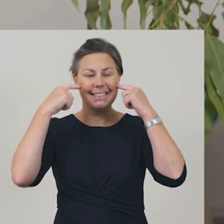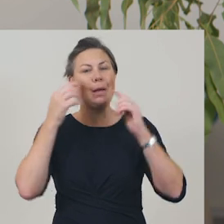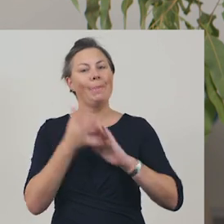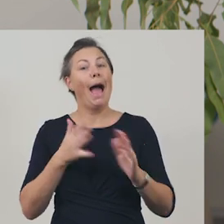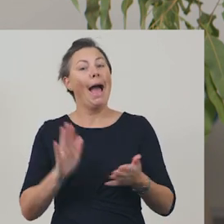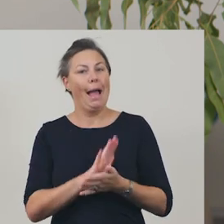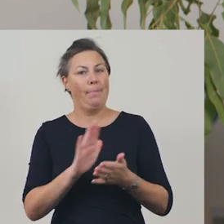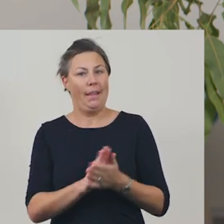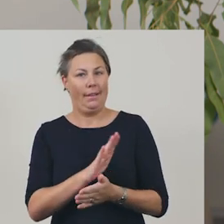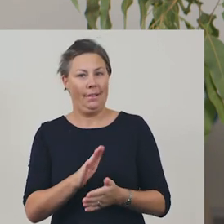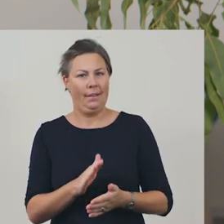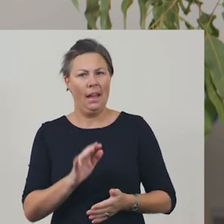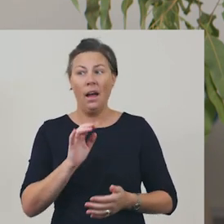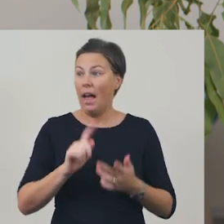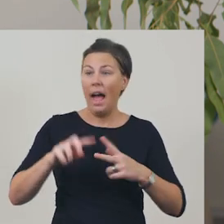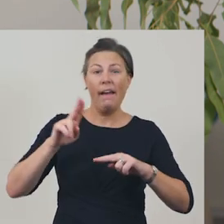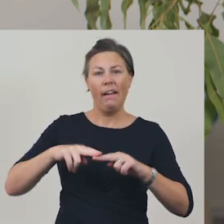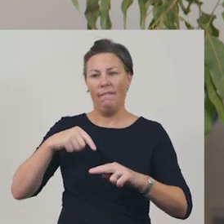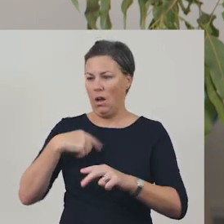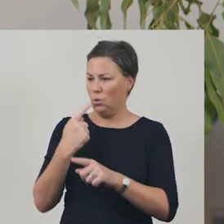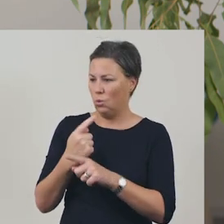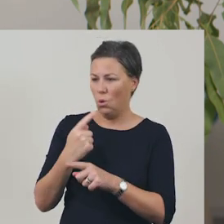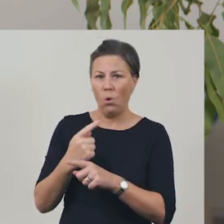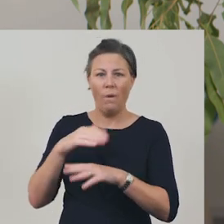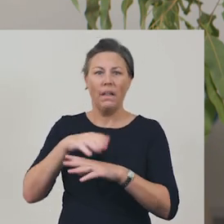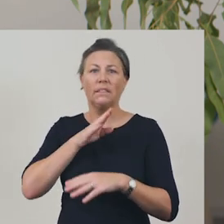I wouldn’t have a smile on my face if I was saying something sad like,